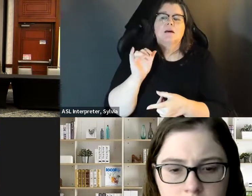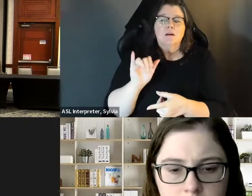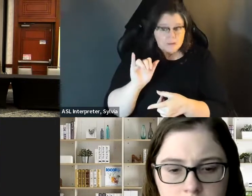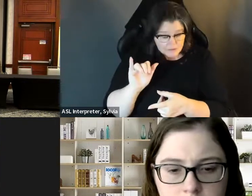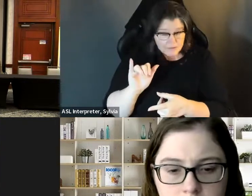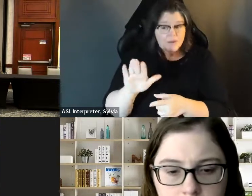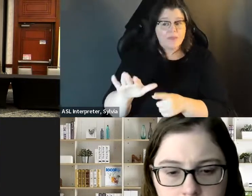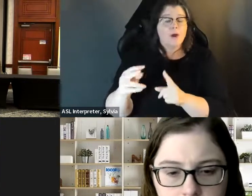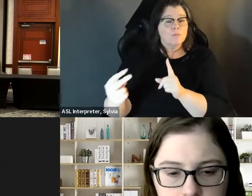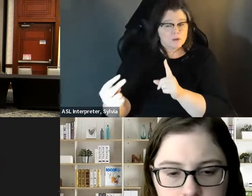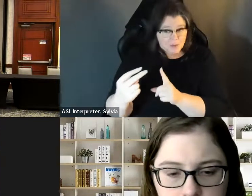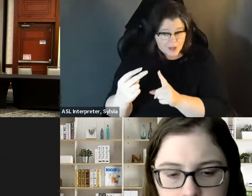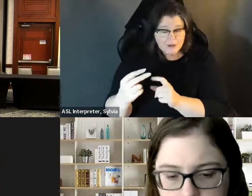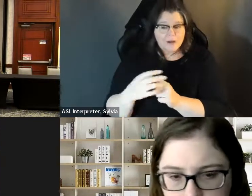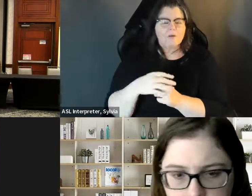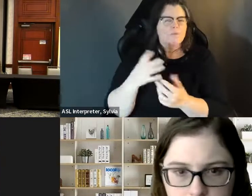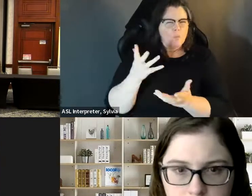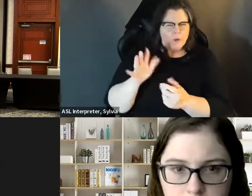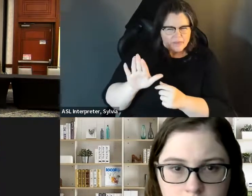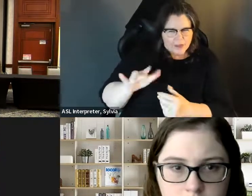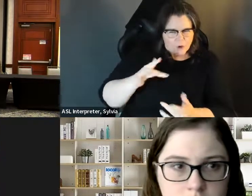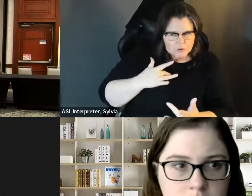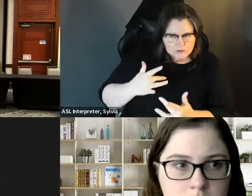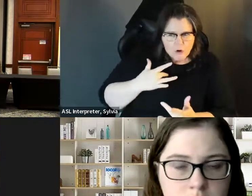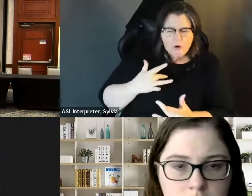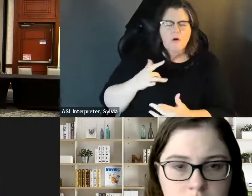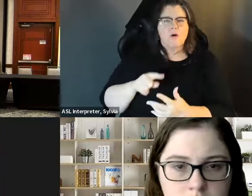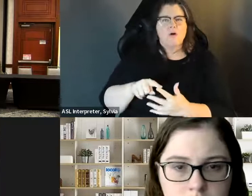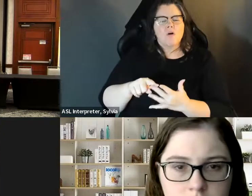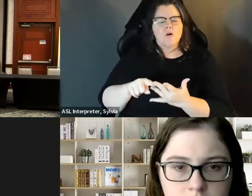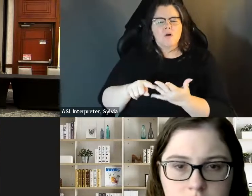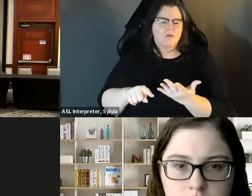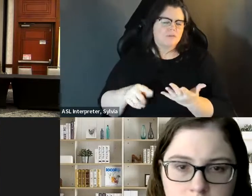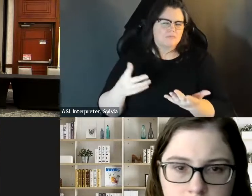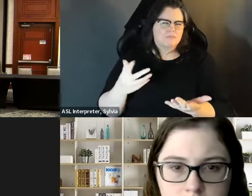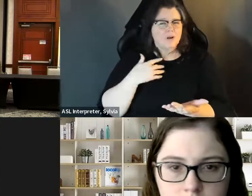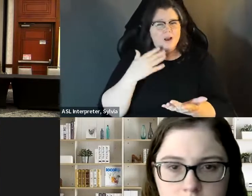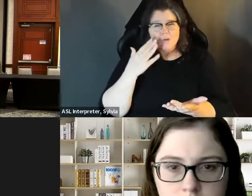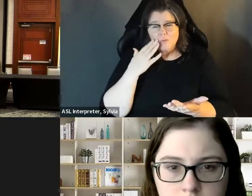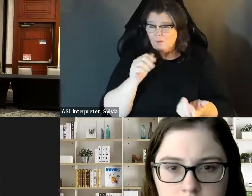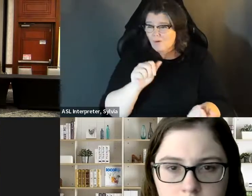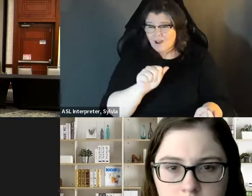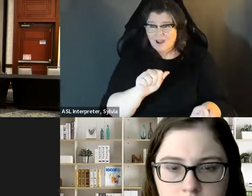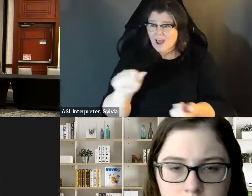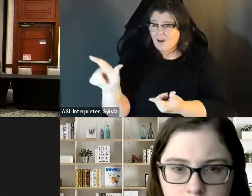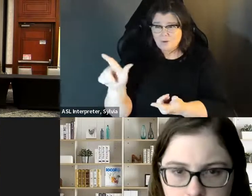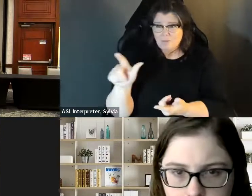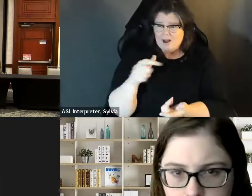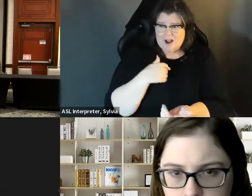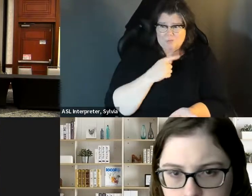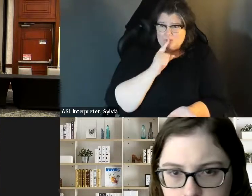we deal with differently possibly but at least we are Listening. The aspect of after listening, talking and seeing you know where those concerns are. listening. The aspect of after listening, talking and seeing, you know, where those concerns are, I'm sure